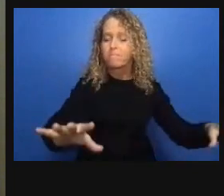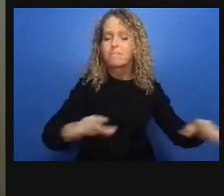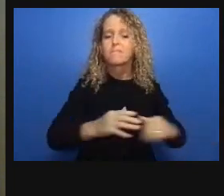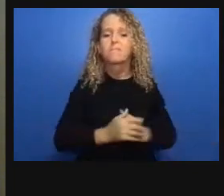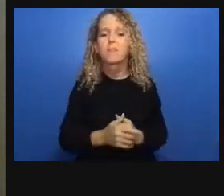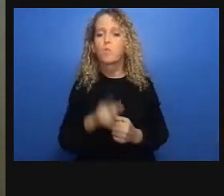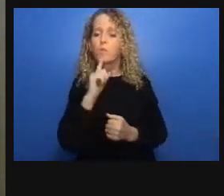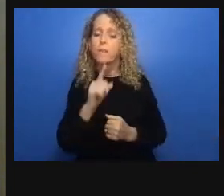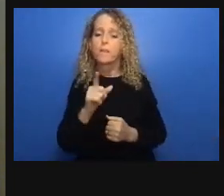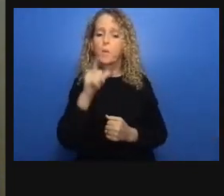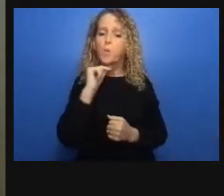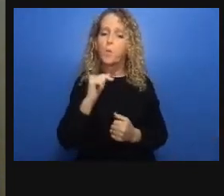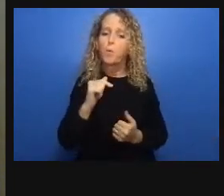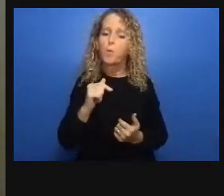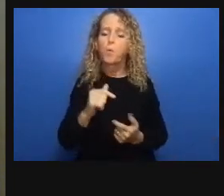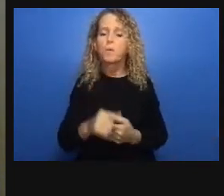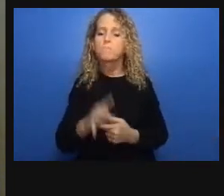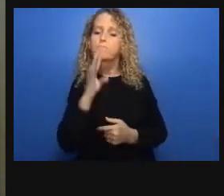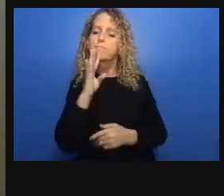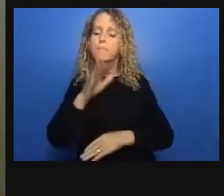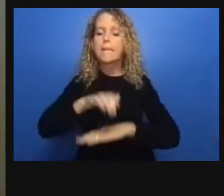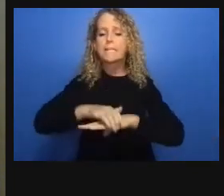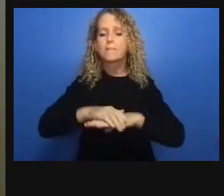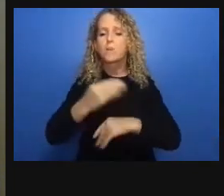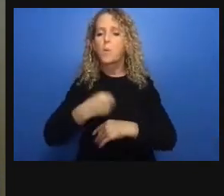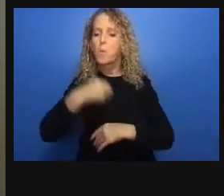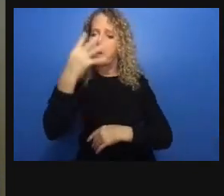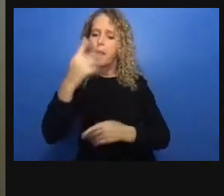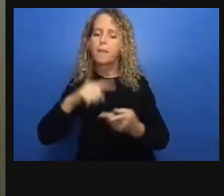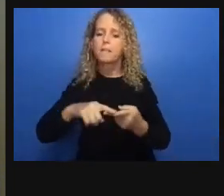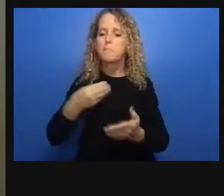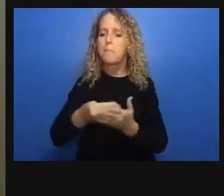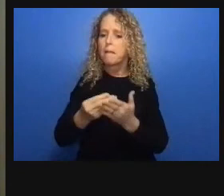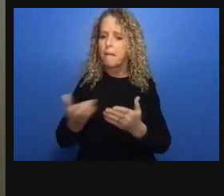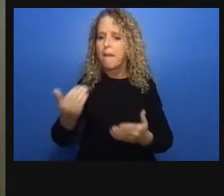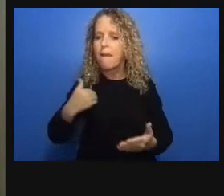I would just add very quickly a follow-up because I agree with everything that that was said